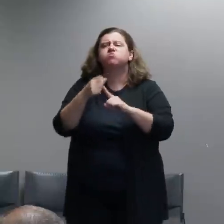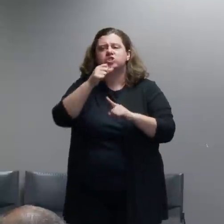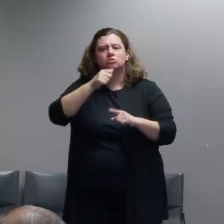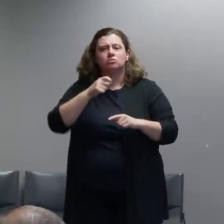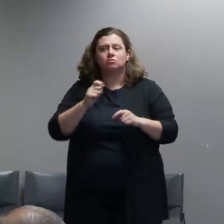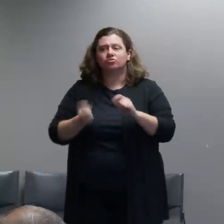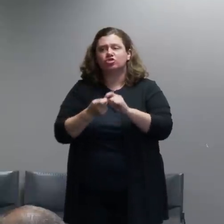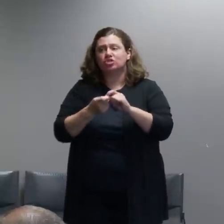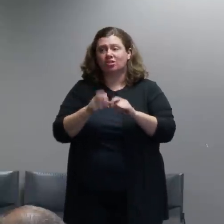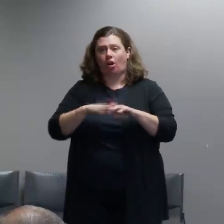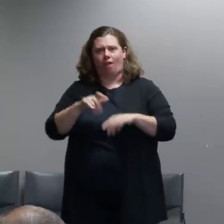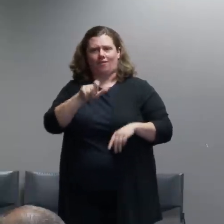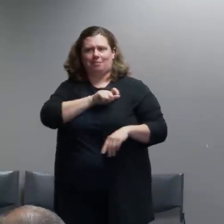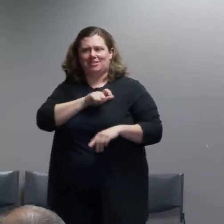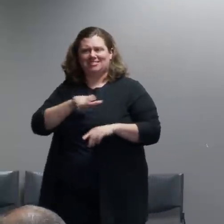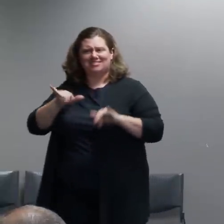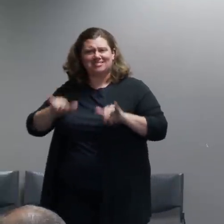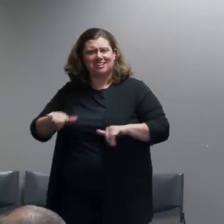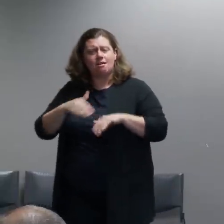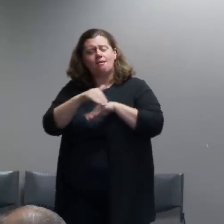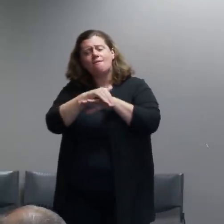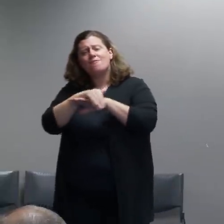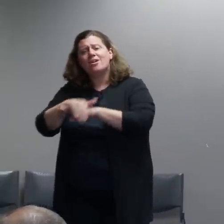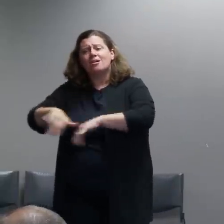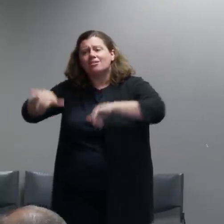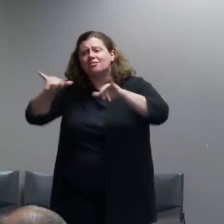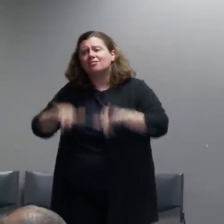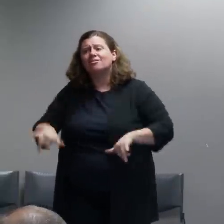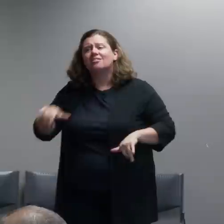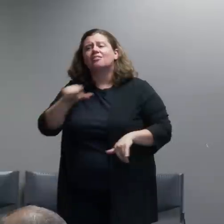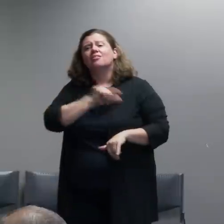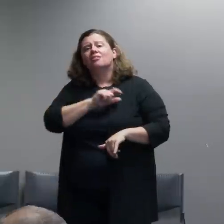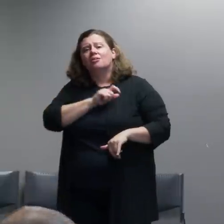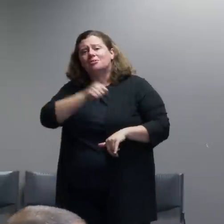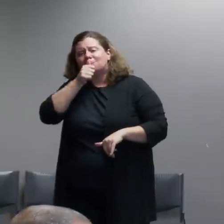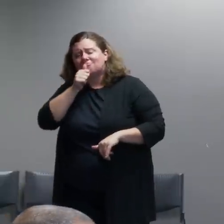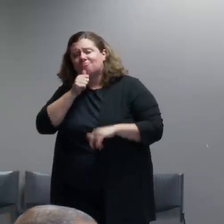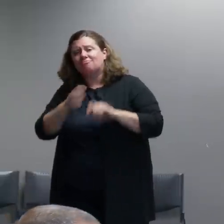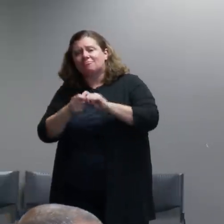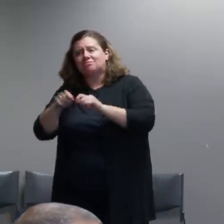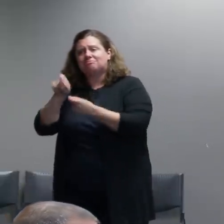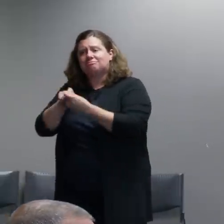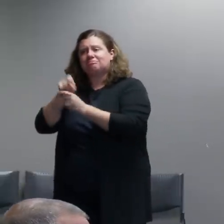the Sheriff's Office employees outside on the Third Avenue side.